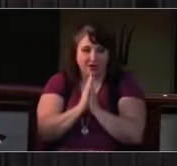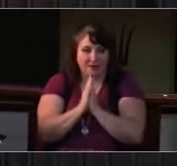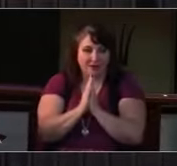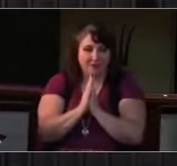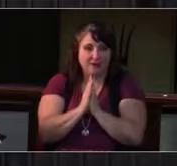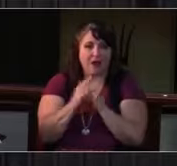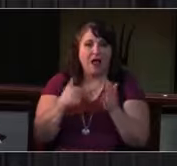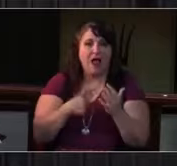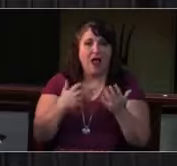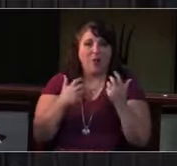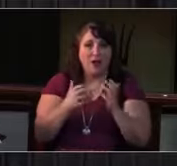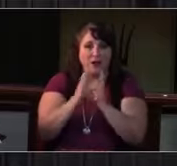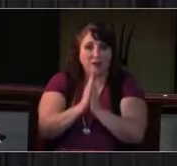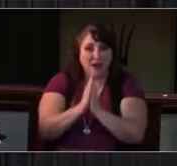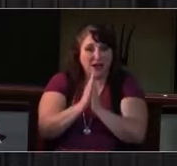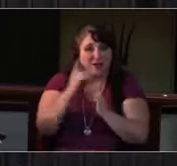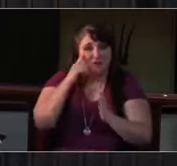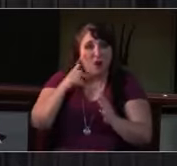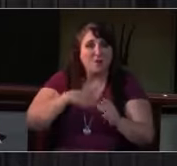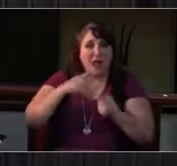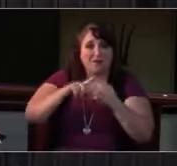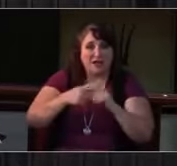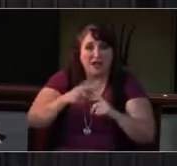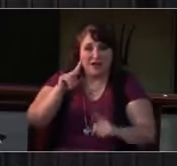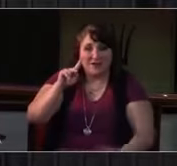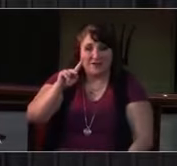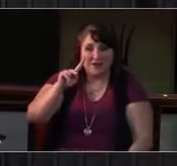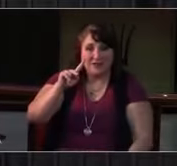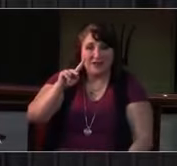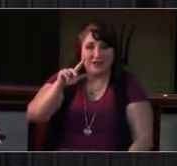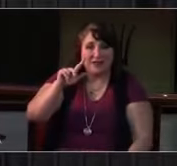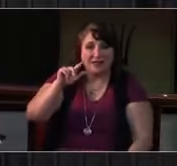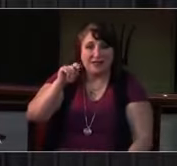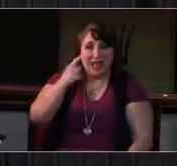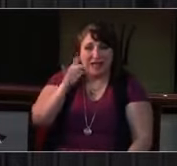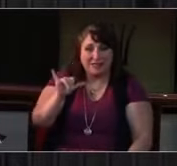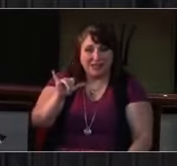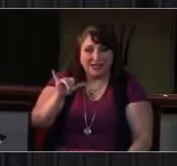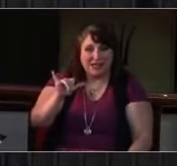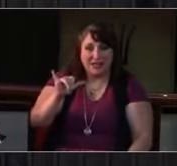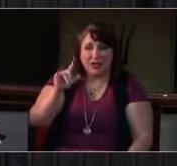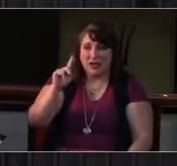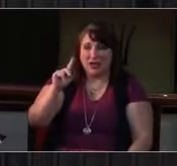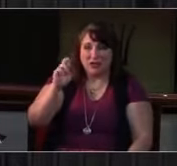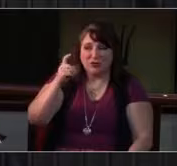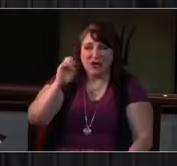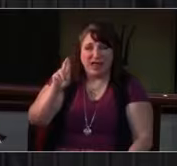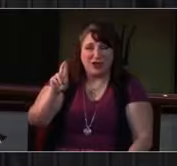who fight the struggle of addiction every day. God in your mercy [response] Receive our prayer.